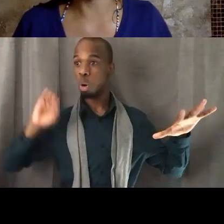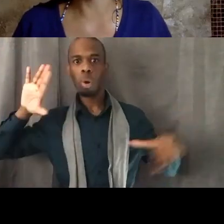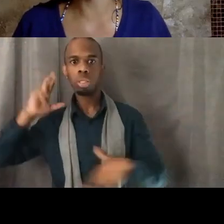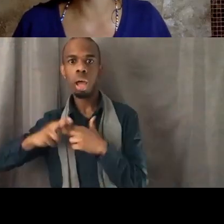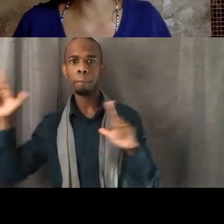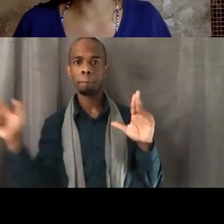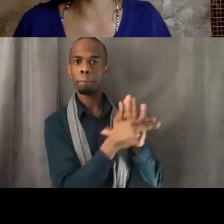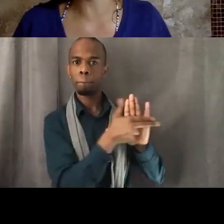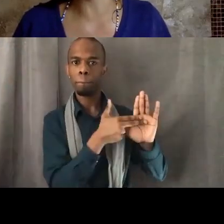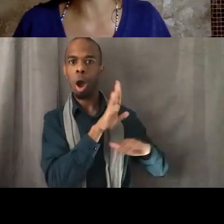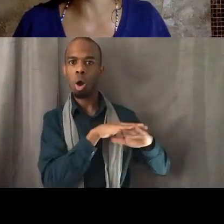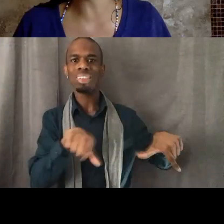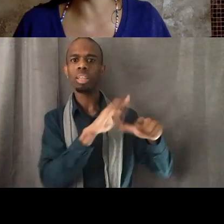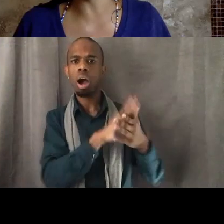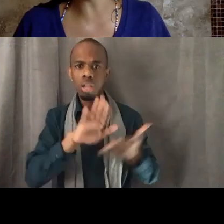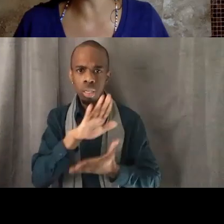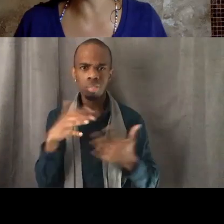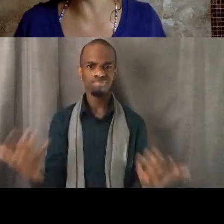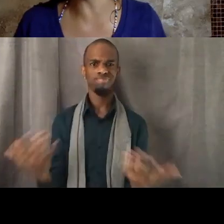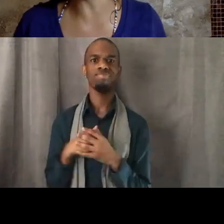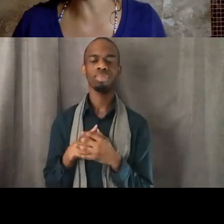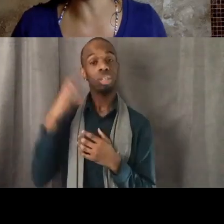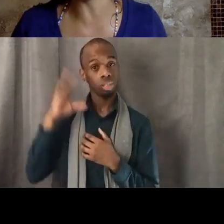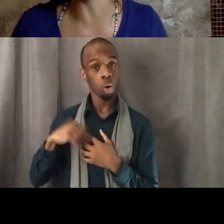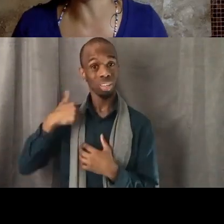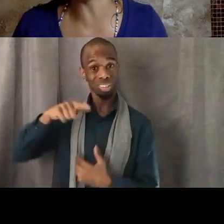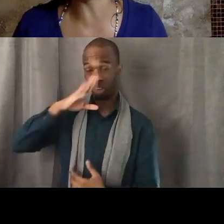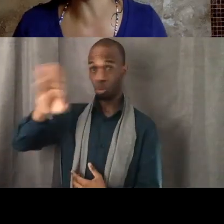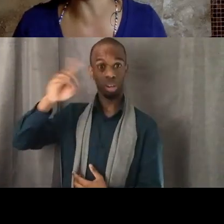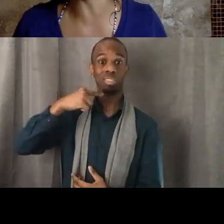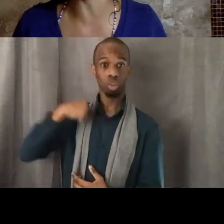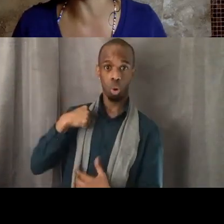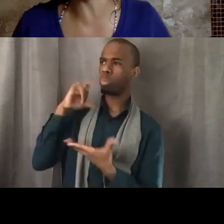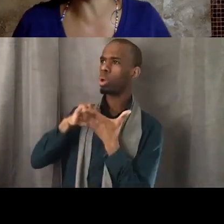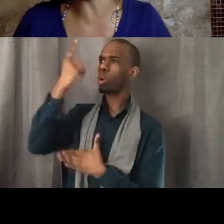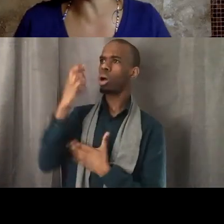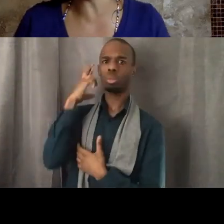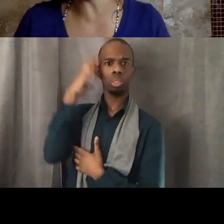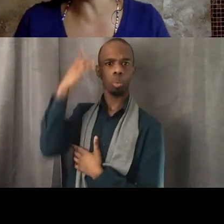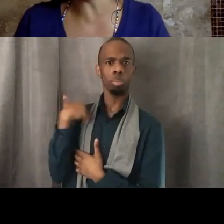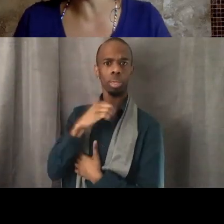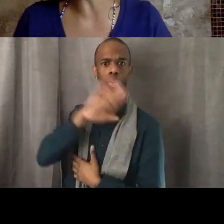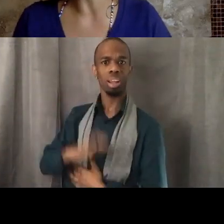I was directly told that that was one of the reasons that I would never be Dean of that college.